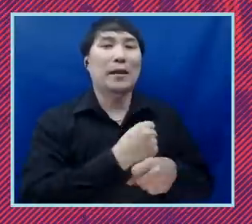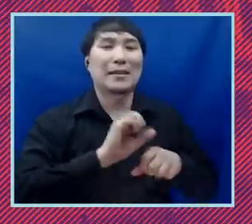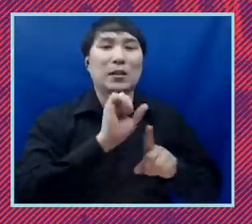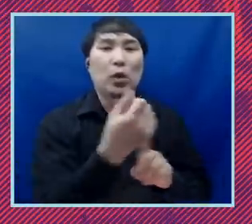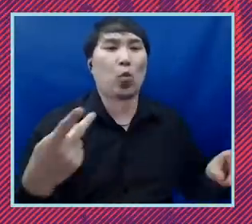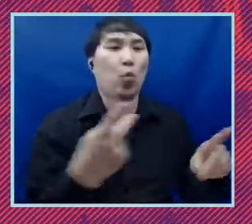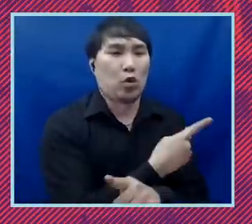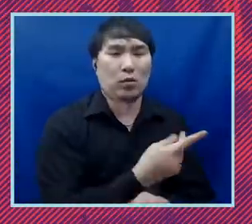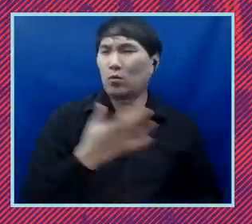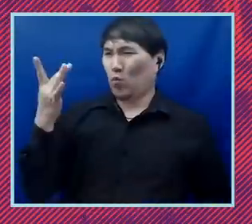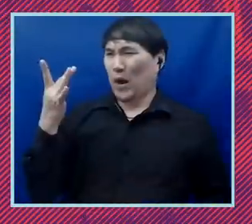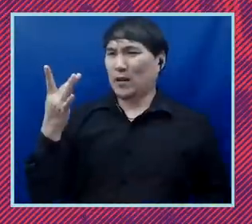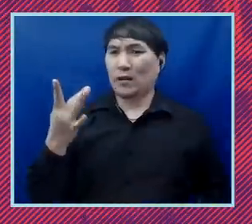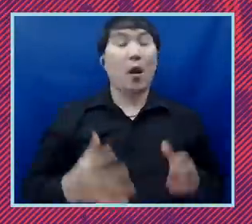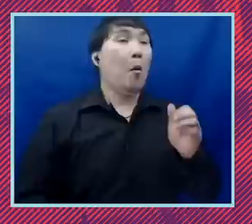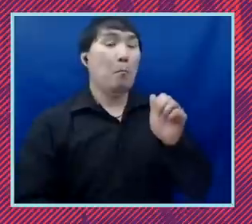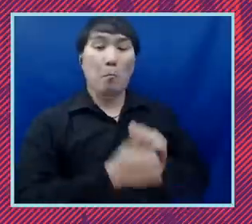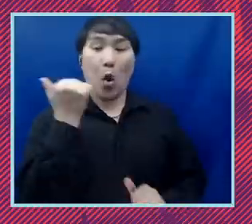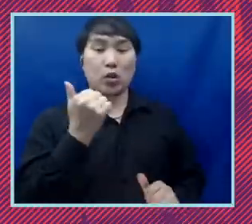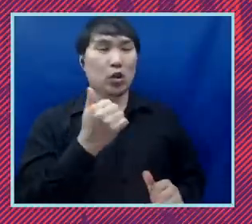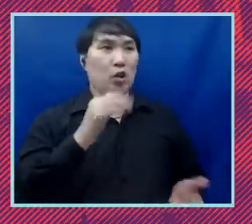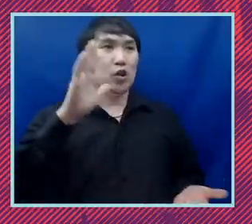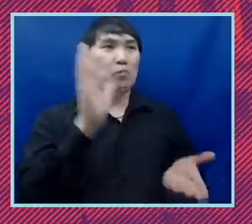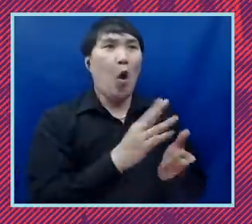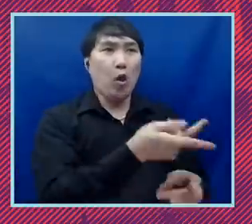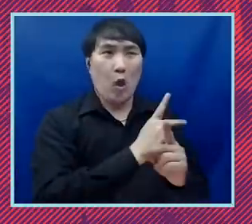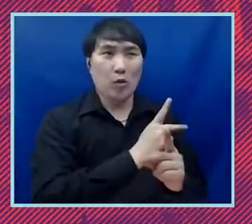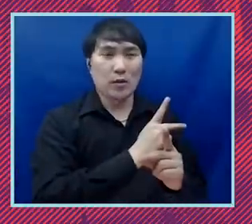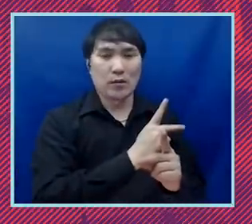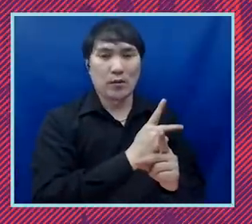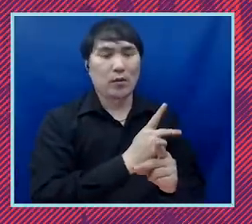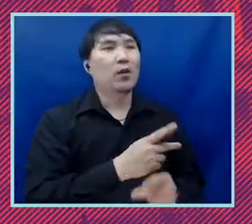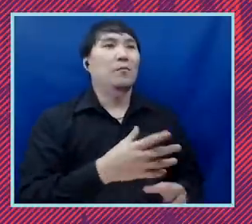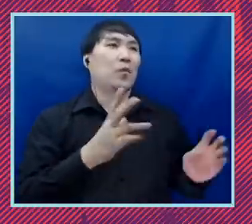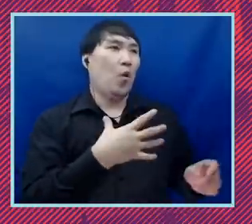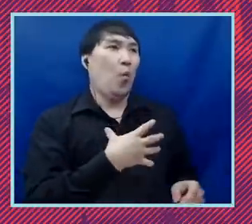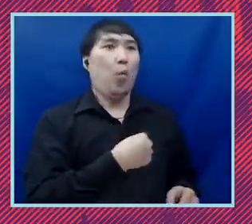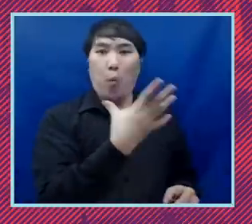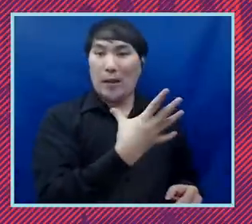the vast concentration of small dollar loans so if white bars are taking out less to begin with